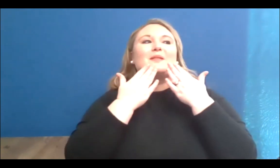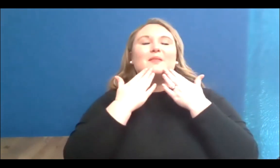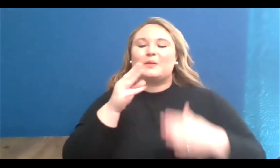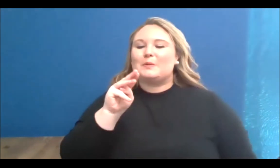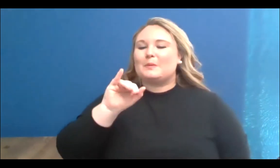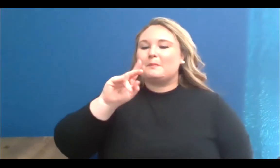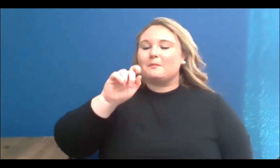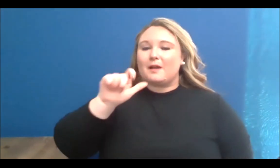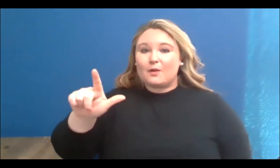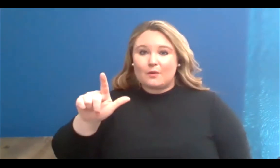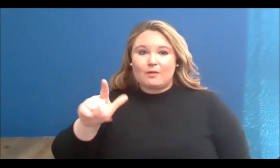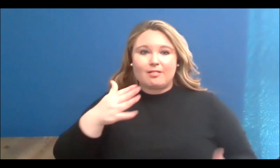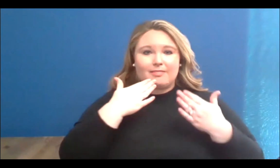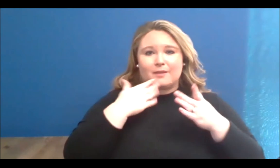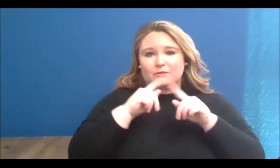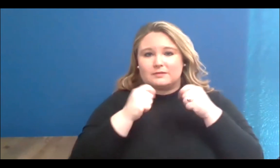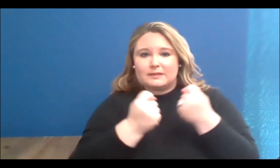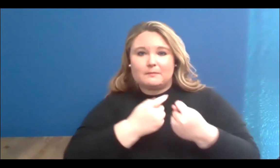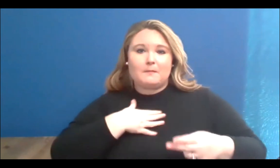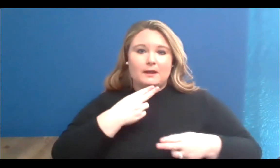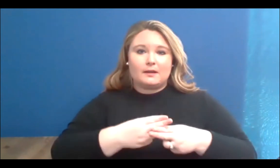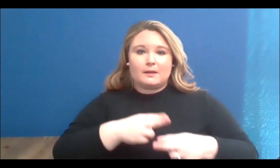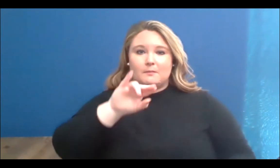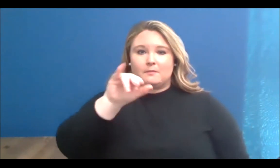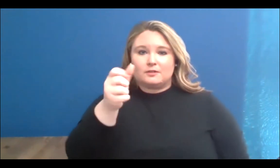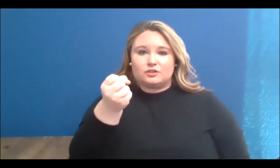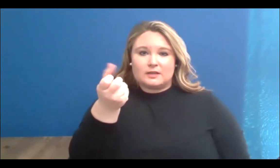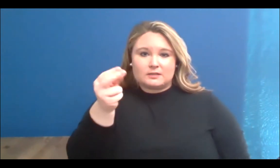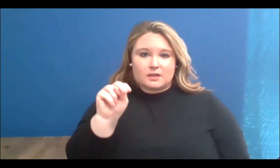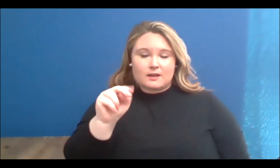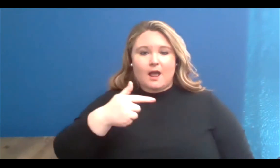Hello everyone, my name is Jason Campbell and I'm a project lead with the StreetARToronto team.